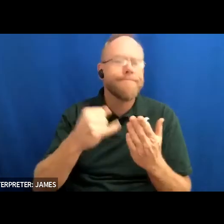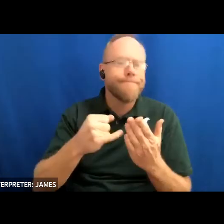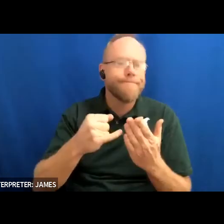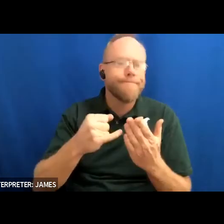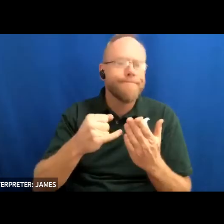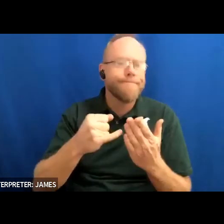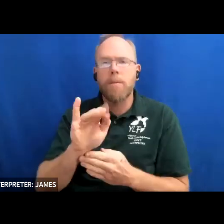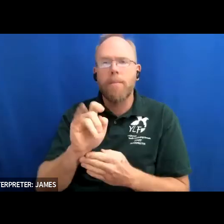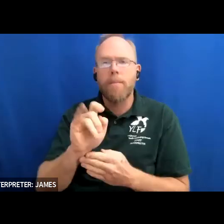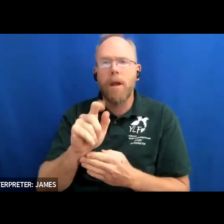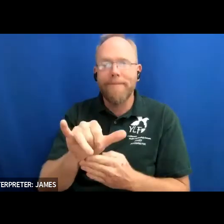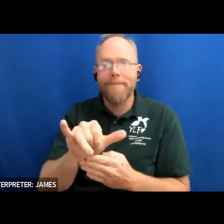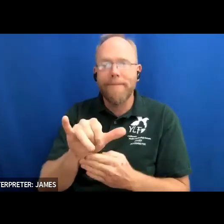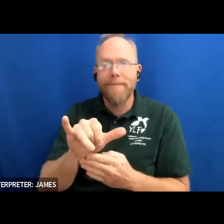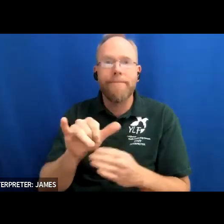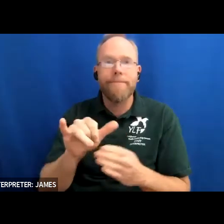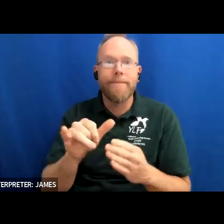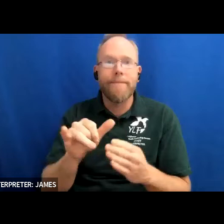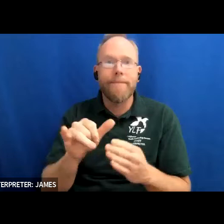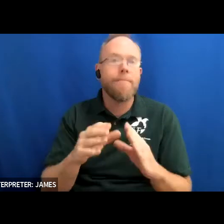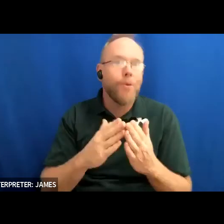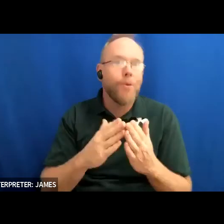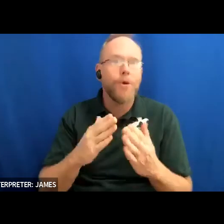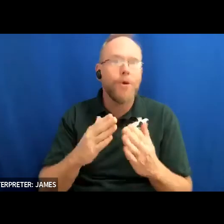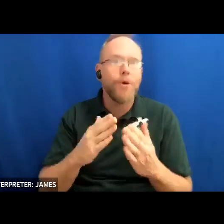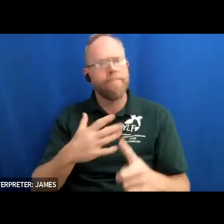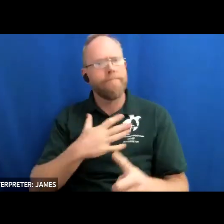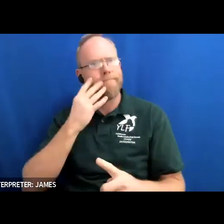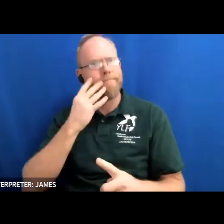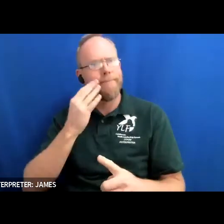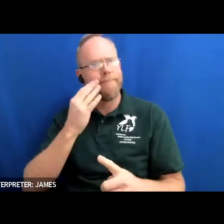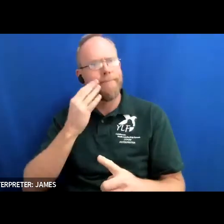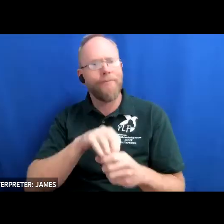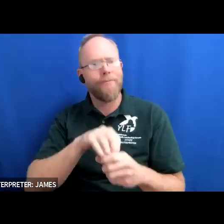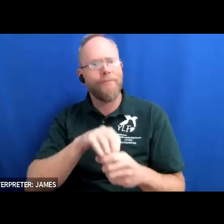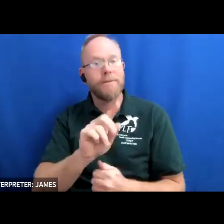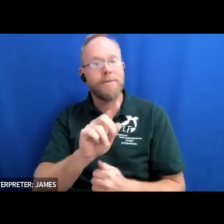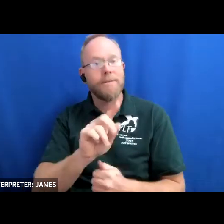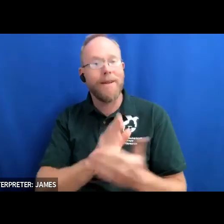true story about my involvement in the disability rights movement as well as my participation in the